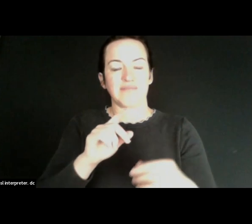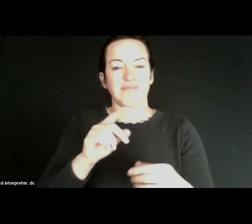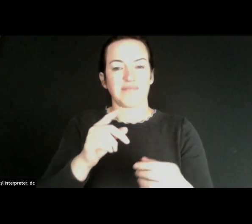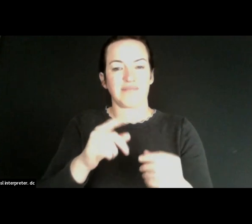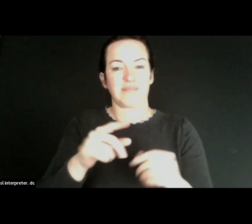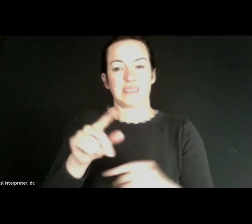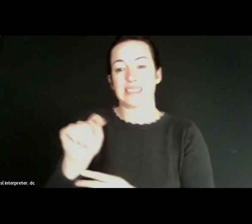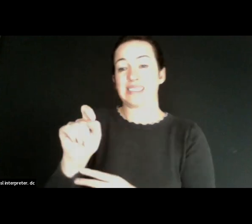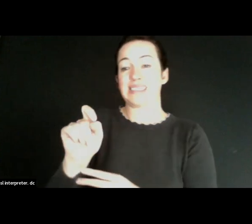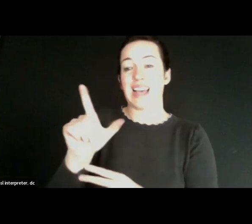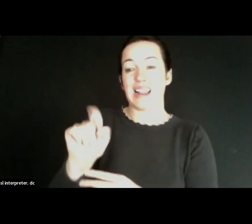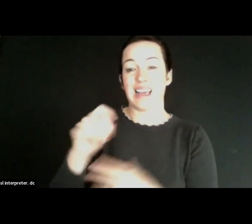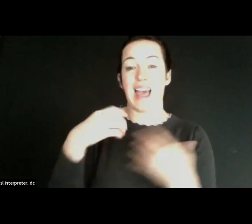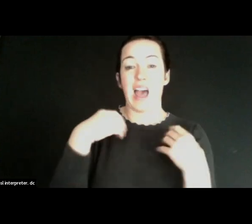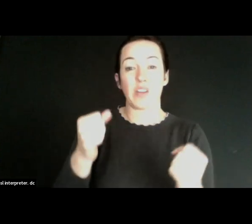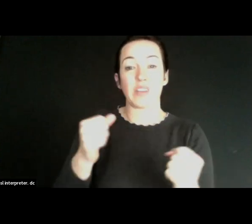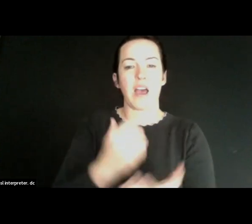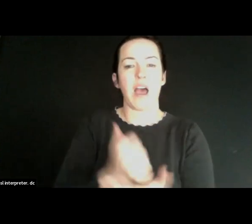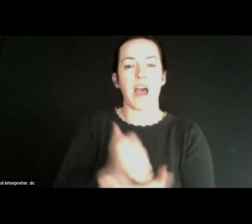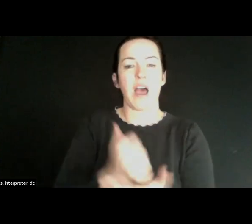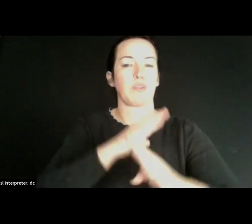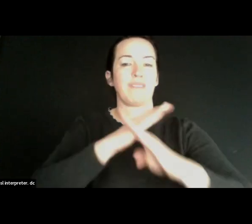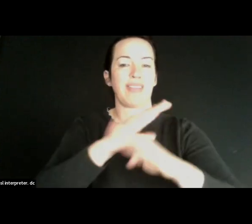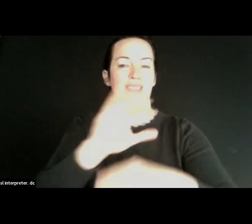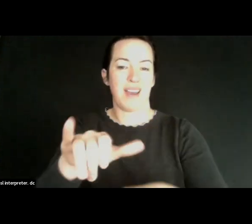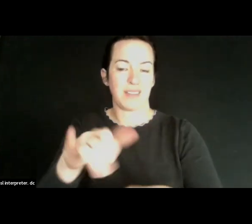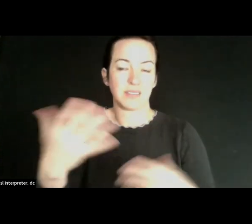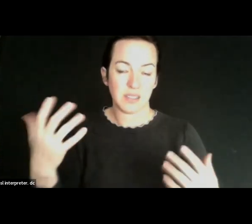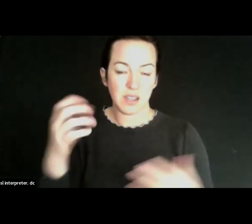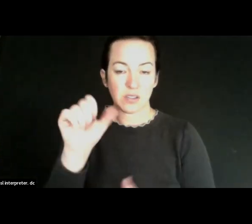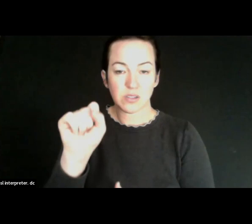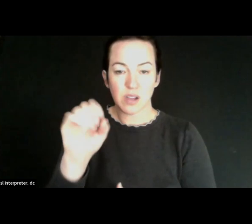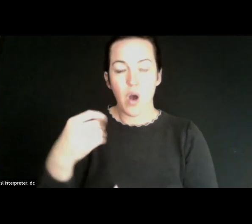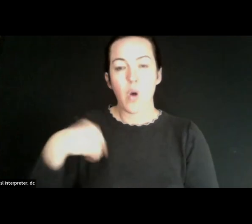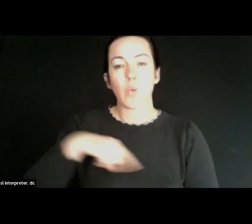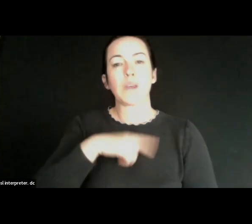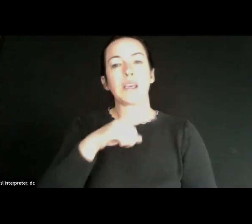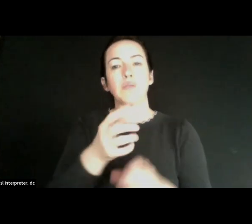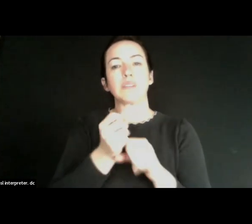to prevent that from happening. In addition to that we received. And again, that's also